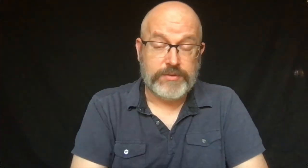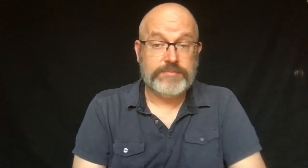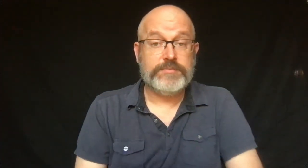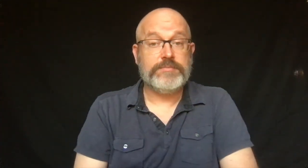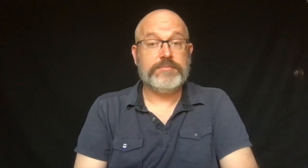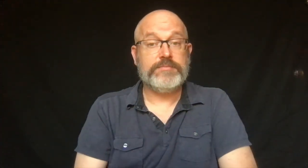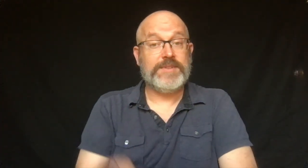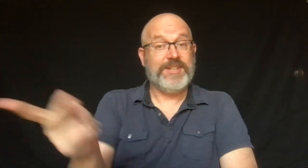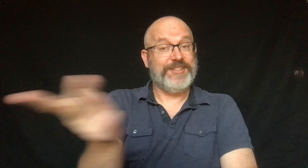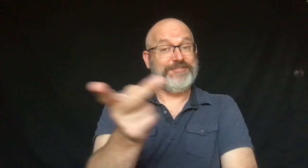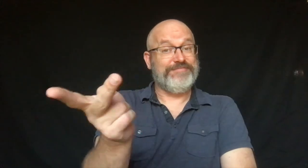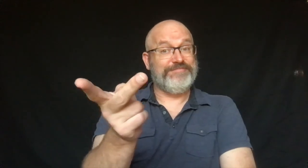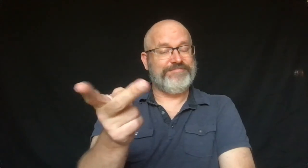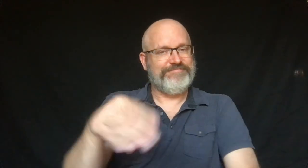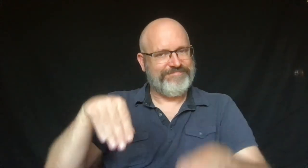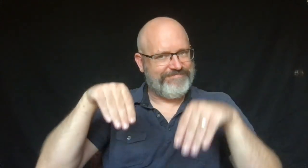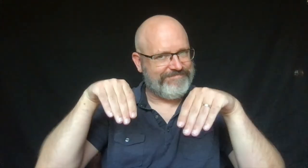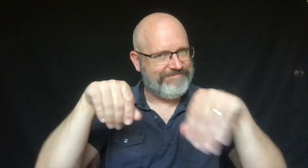It would take a while.